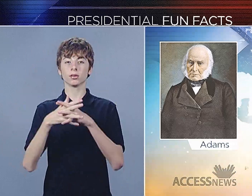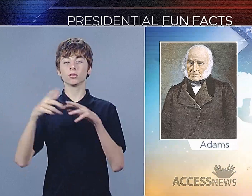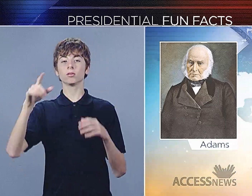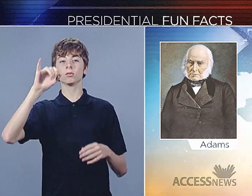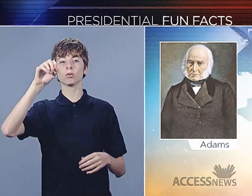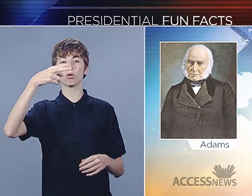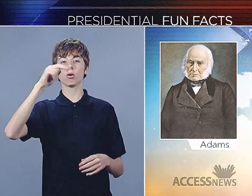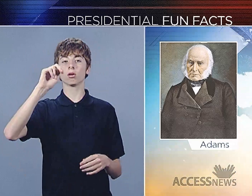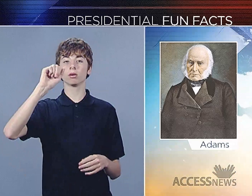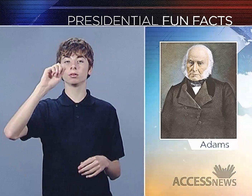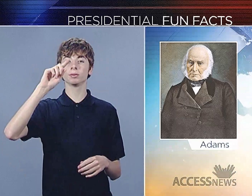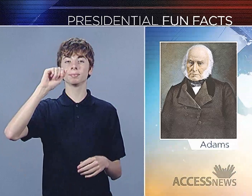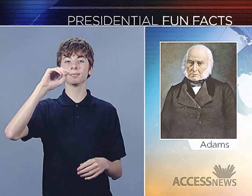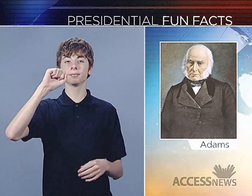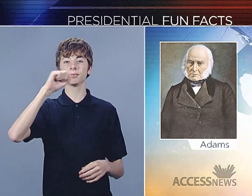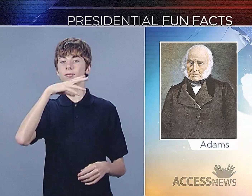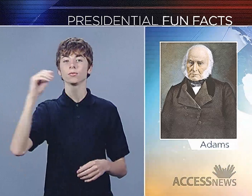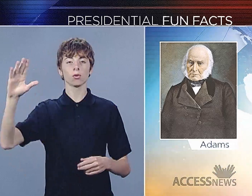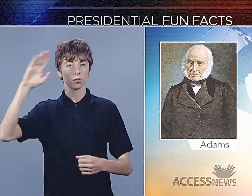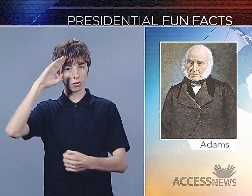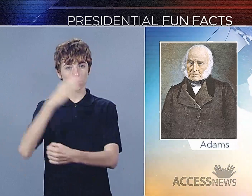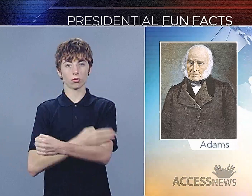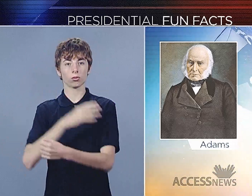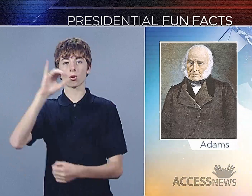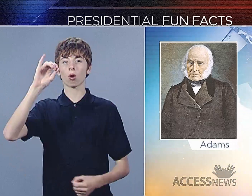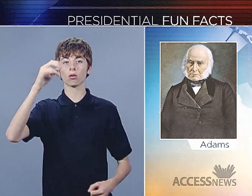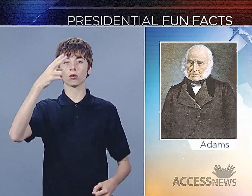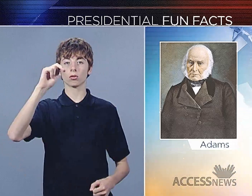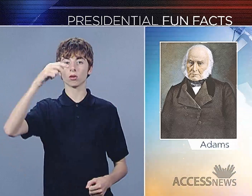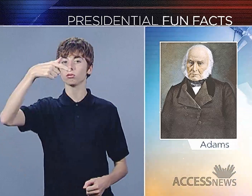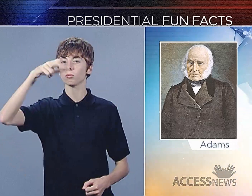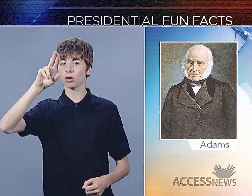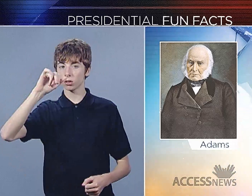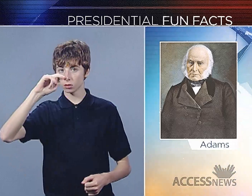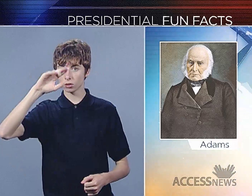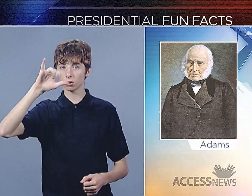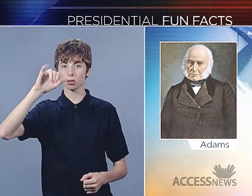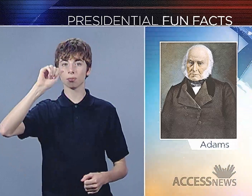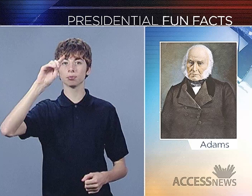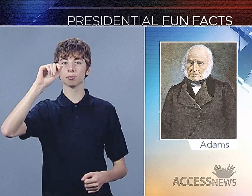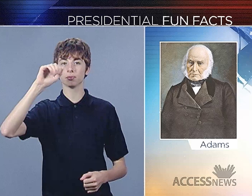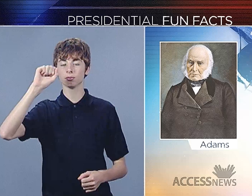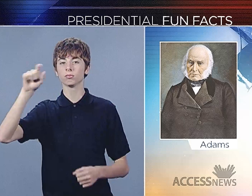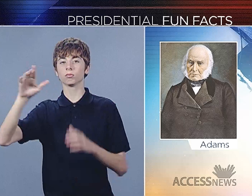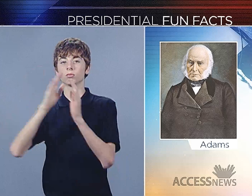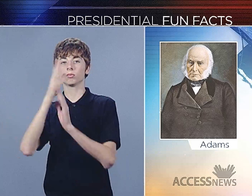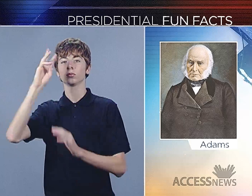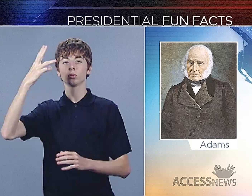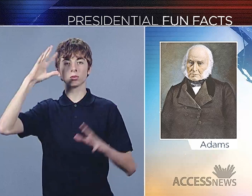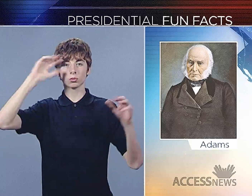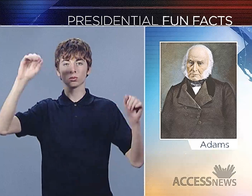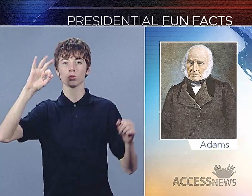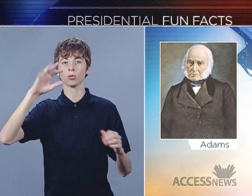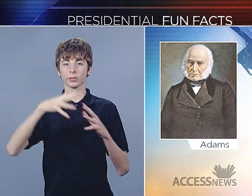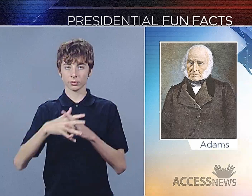Prior to them, there was the 2nd president of the US, John Adams and his son, John Quincy Adams